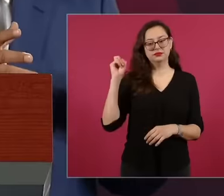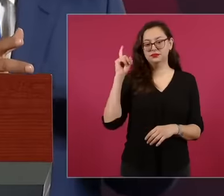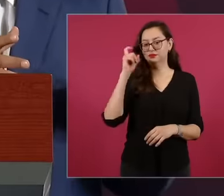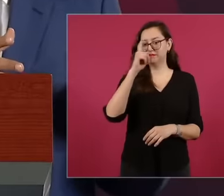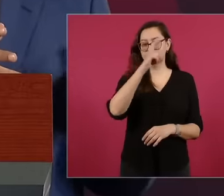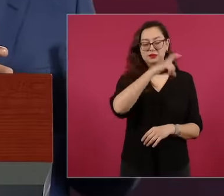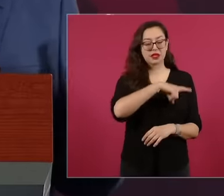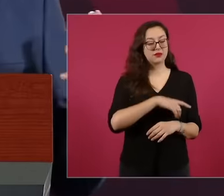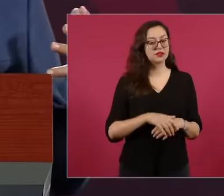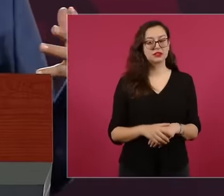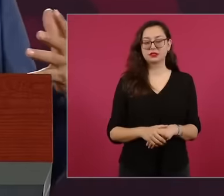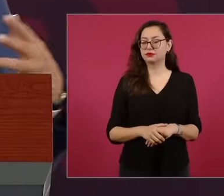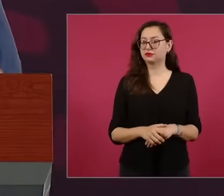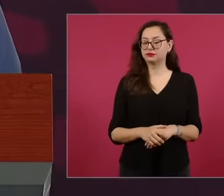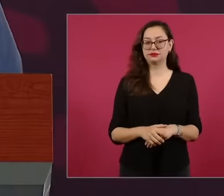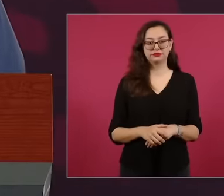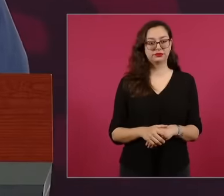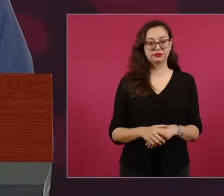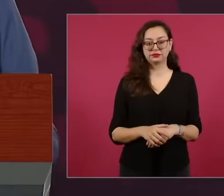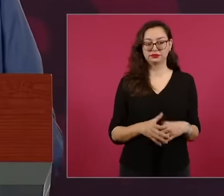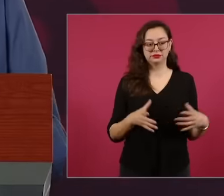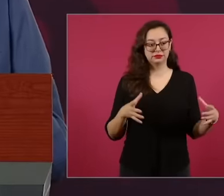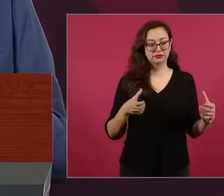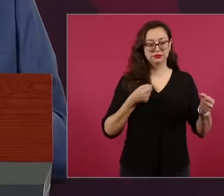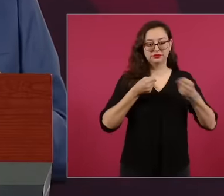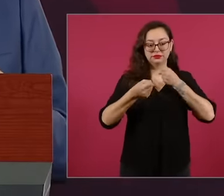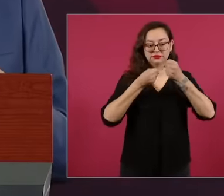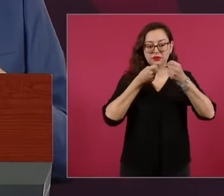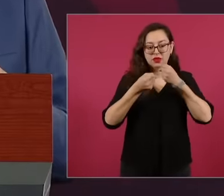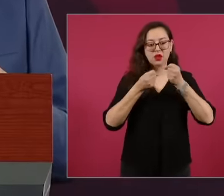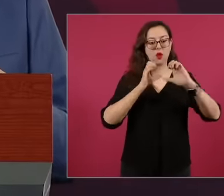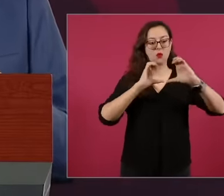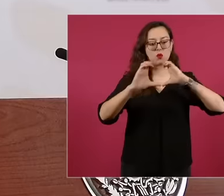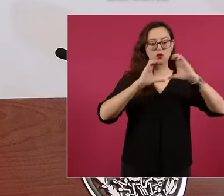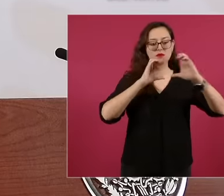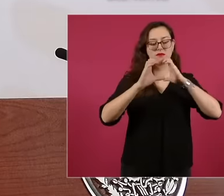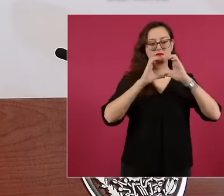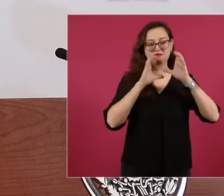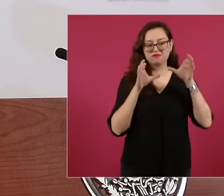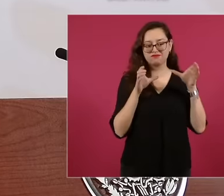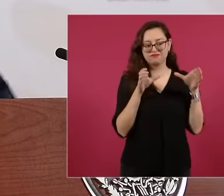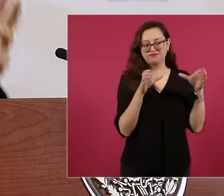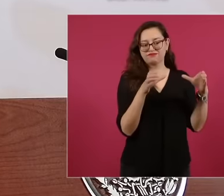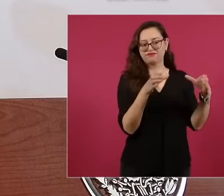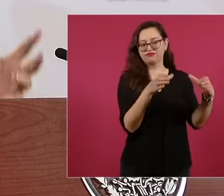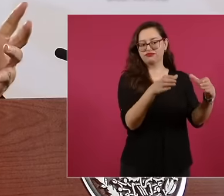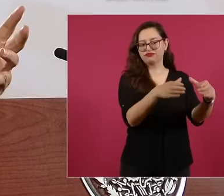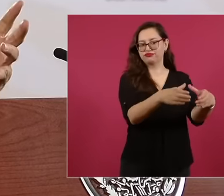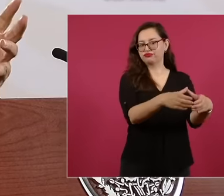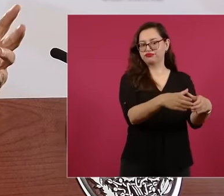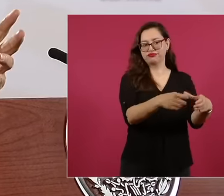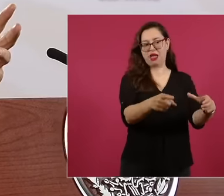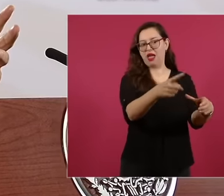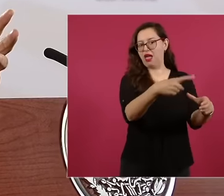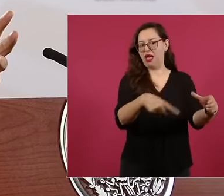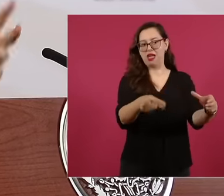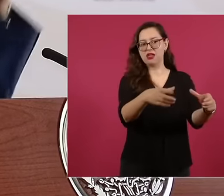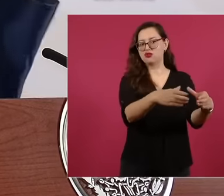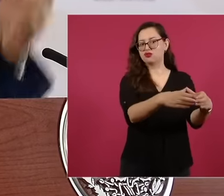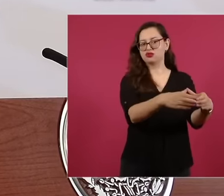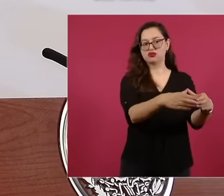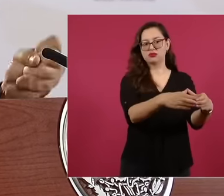centralized they had us very apg